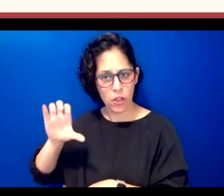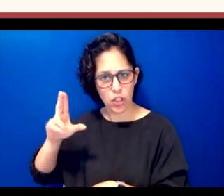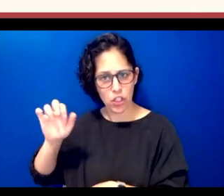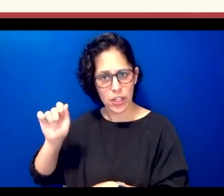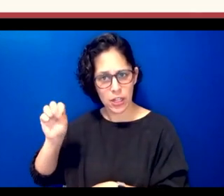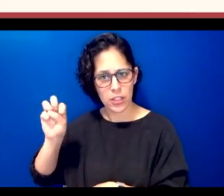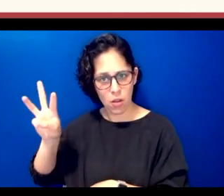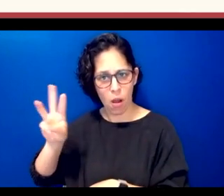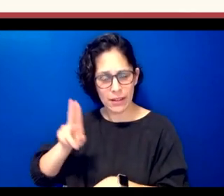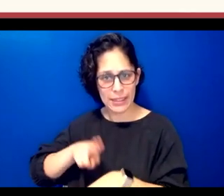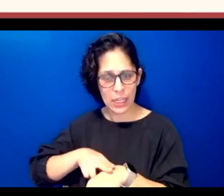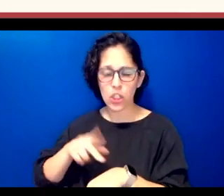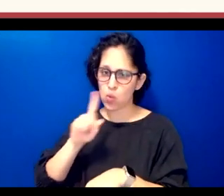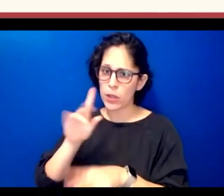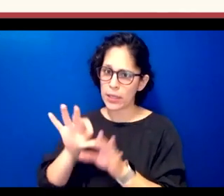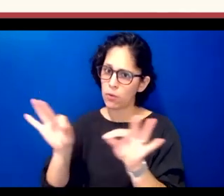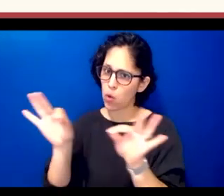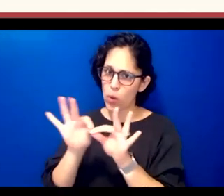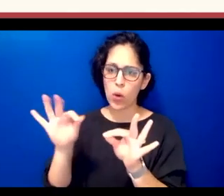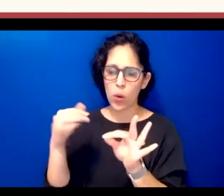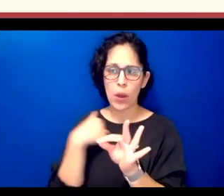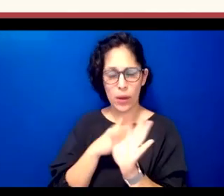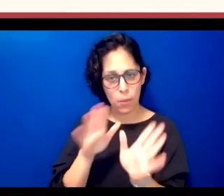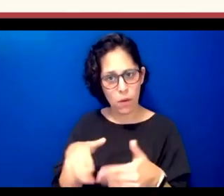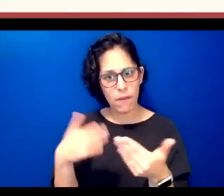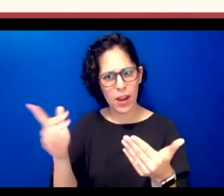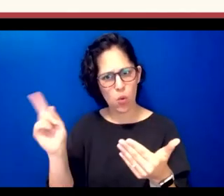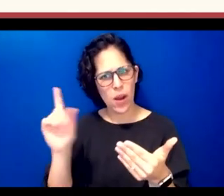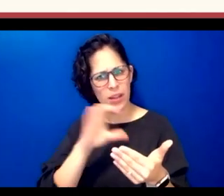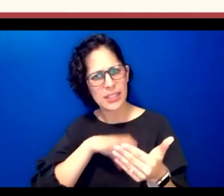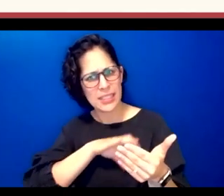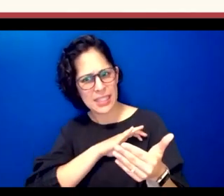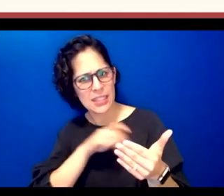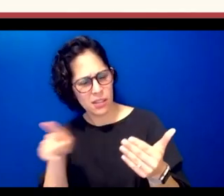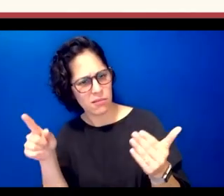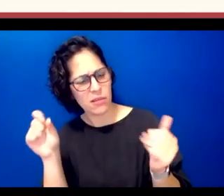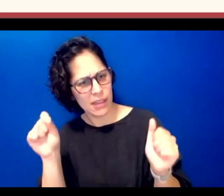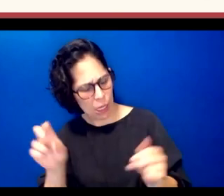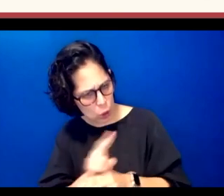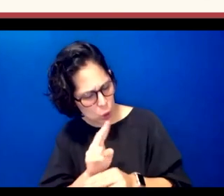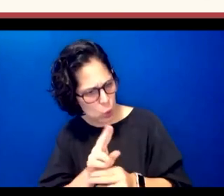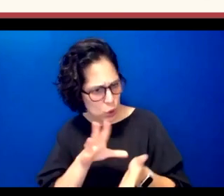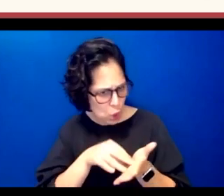to us to provide something where a citizen could be using it and see something reflected